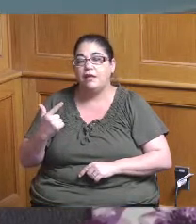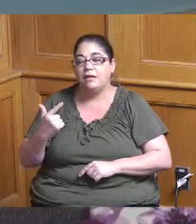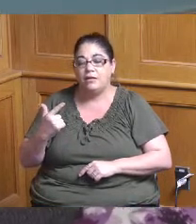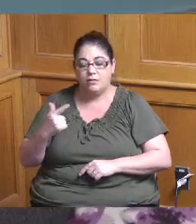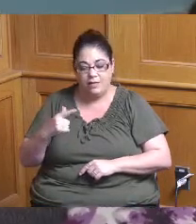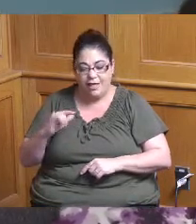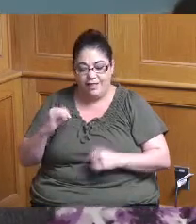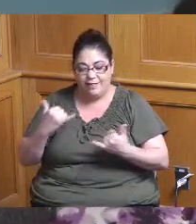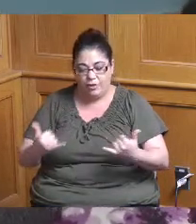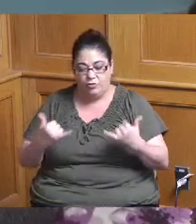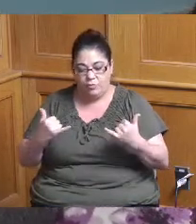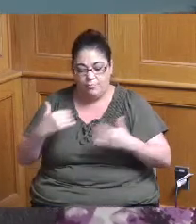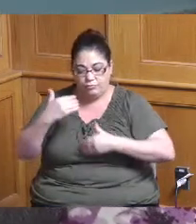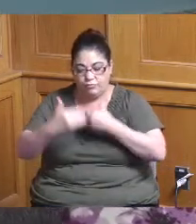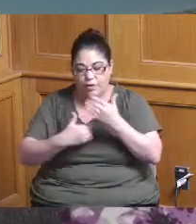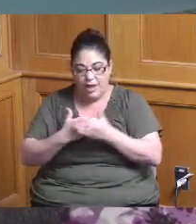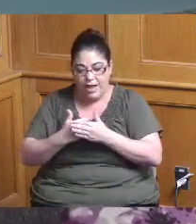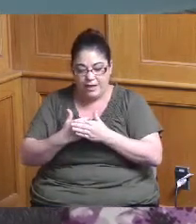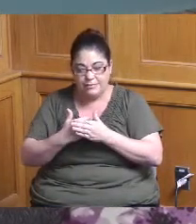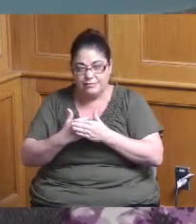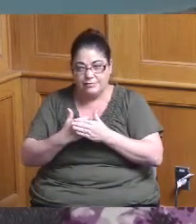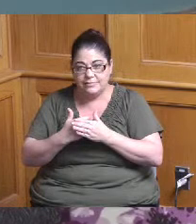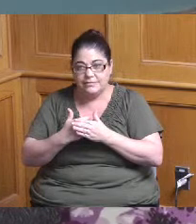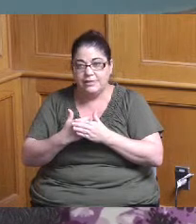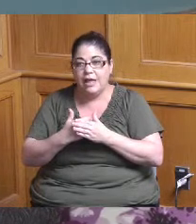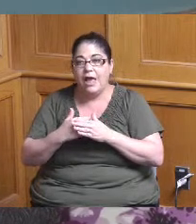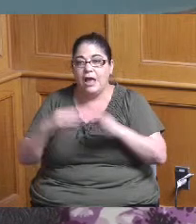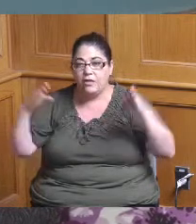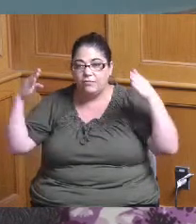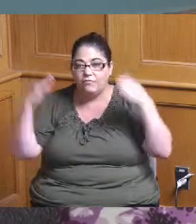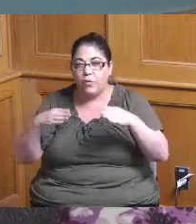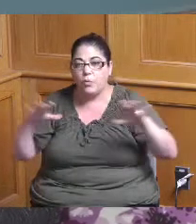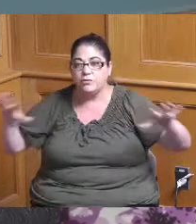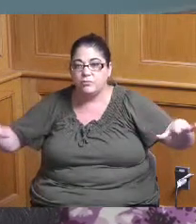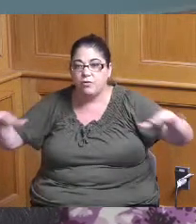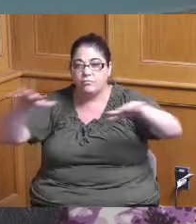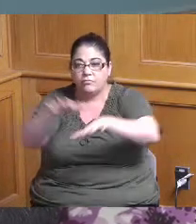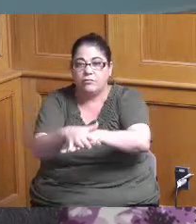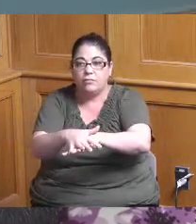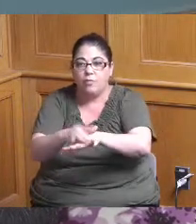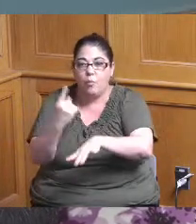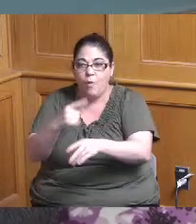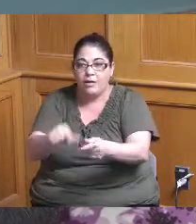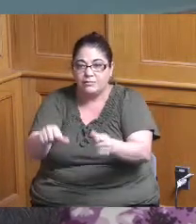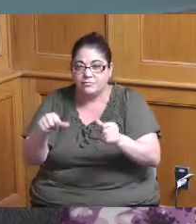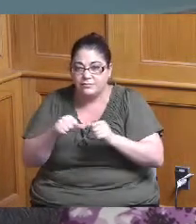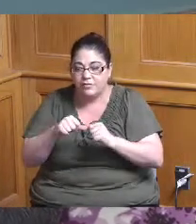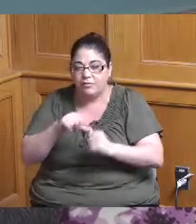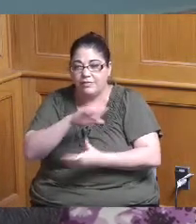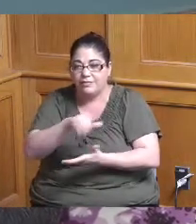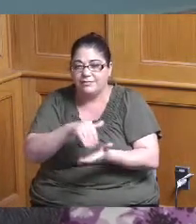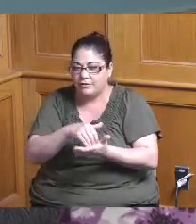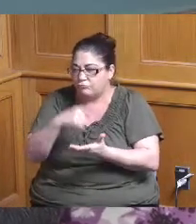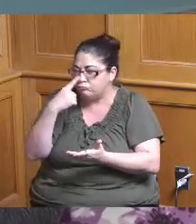and implementing a centralized procurement liaison can you get to a little more specific on that